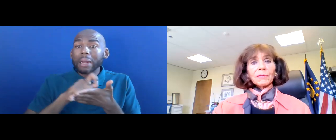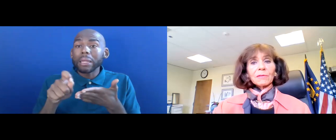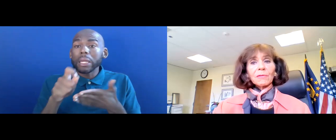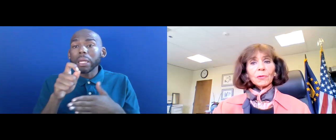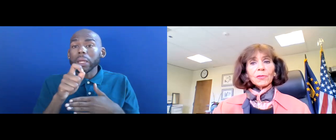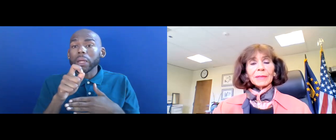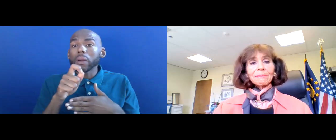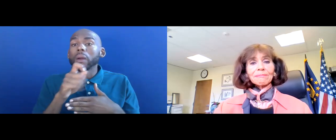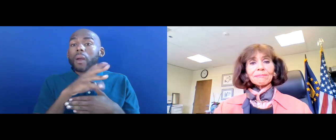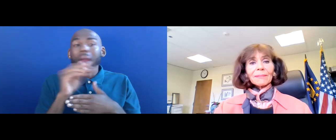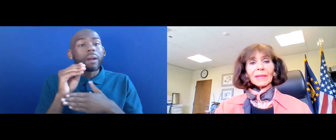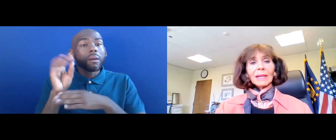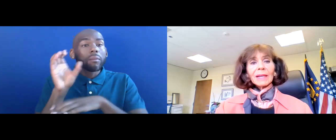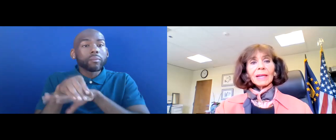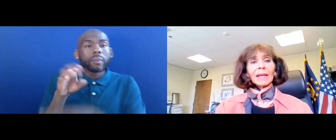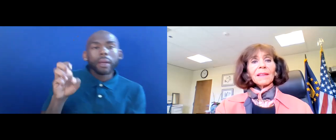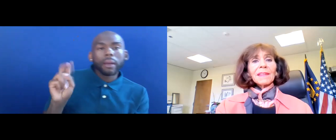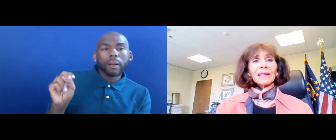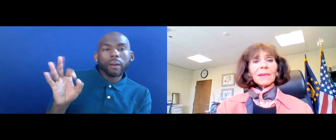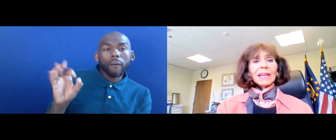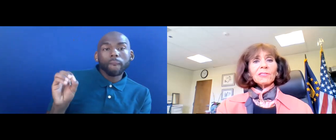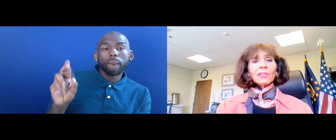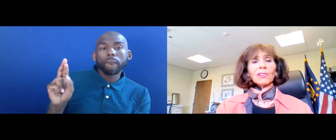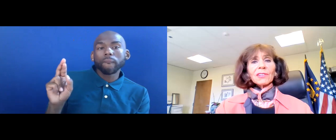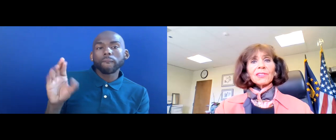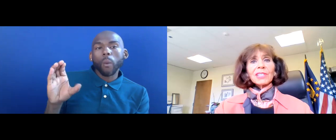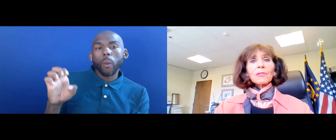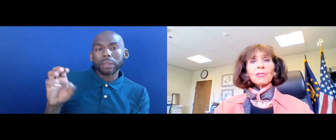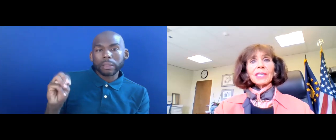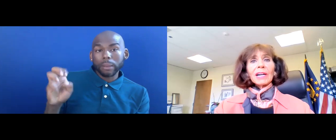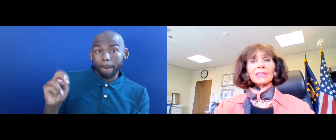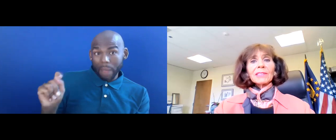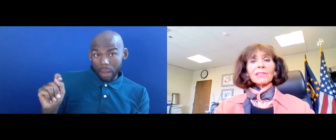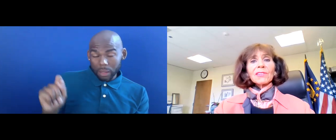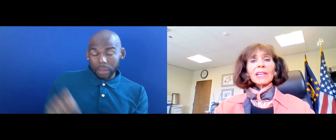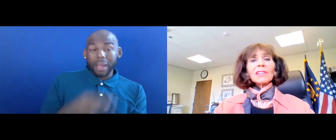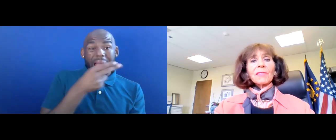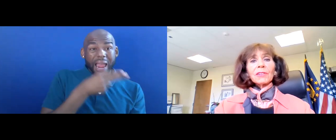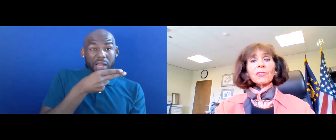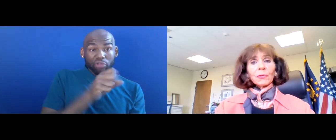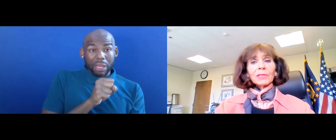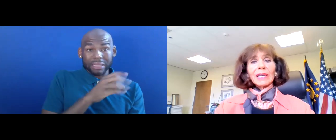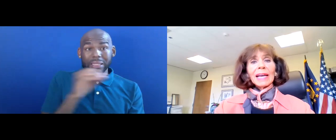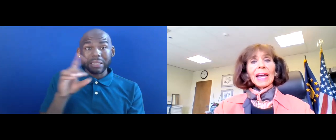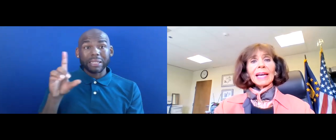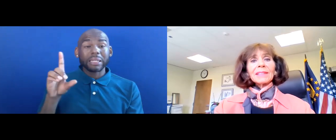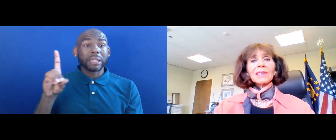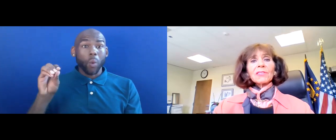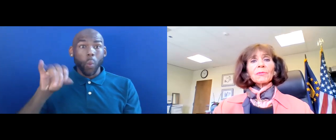OF ENFORCEMENT. THE HHS DOJ GUIDANCE IS VERY SHORT.